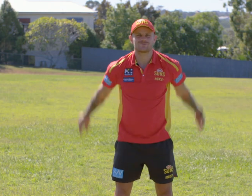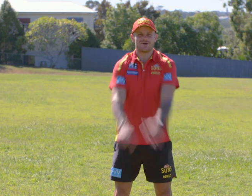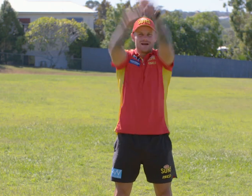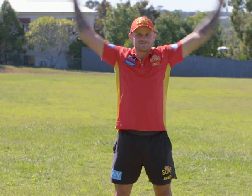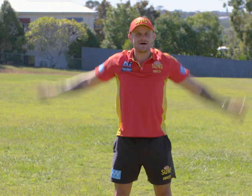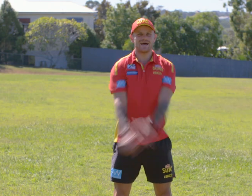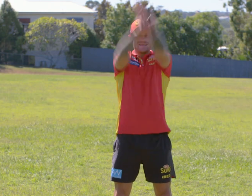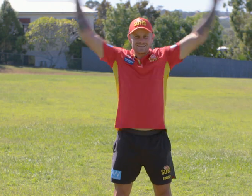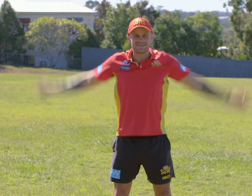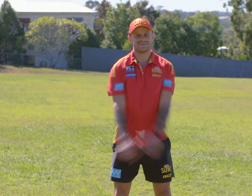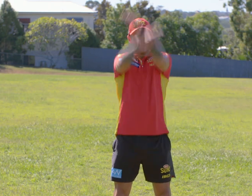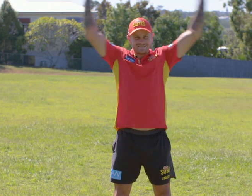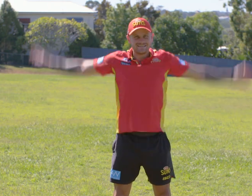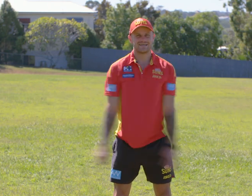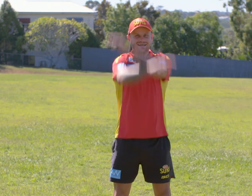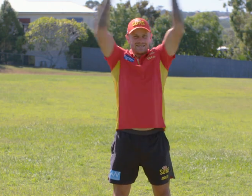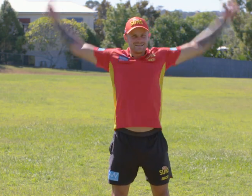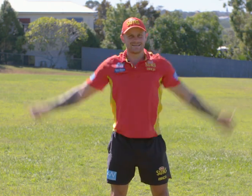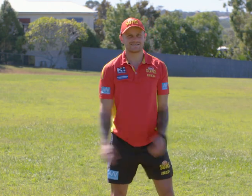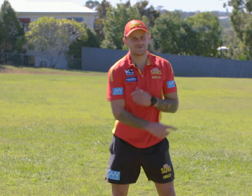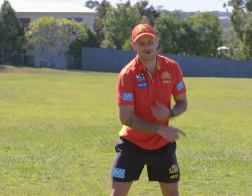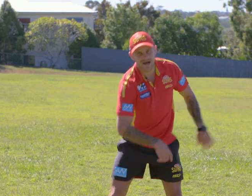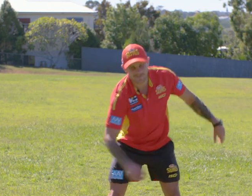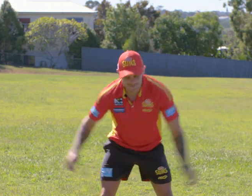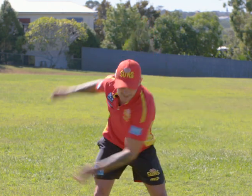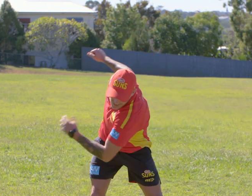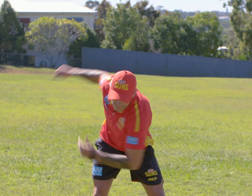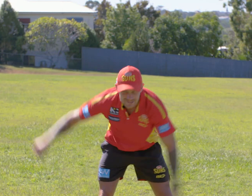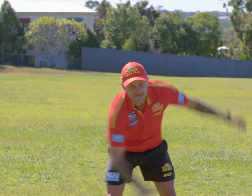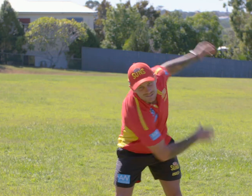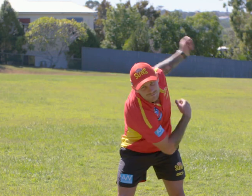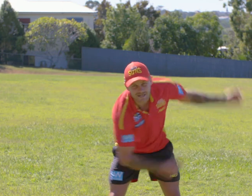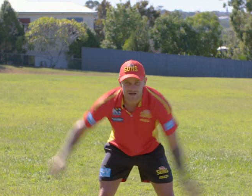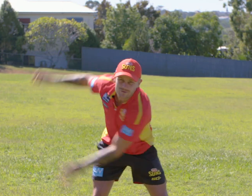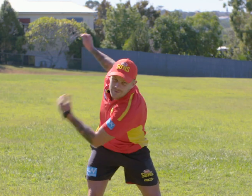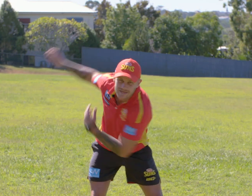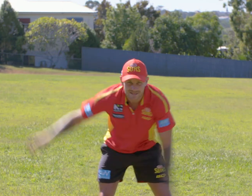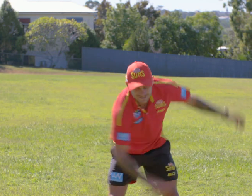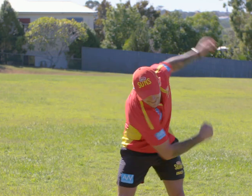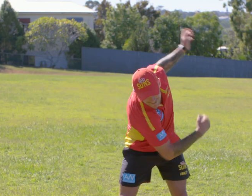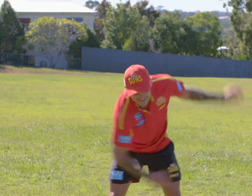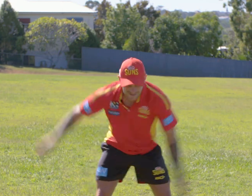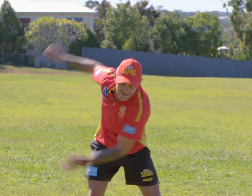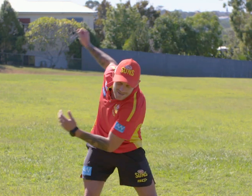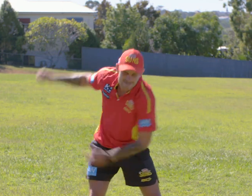swing our arms back. Now let’s swing our arms with a trunk rotation, bending over a bit.